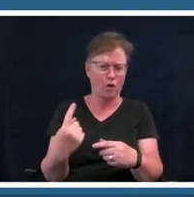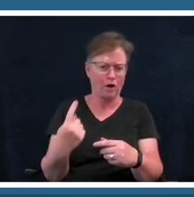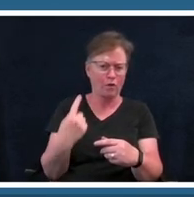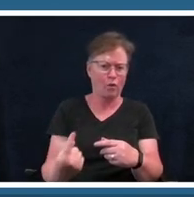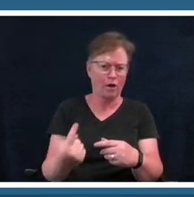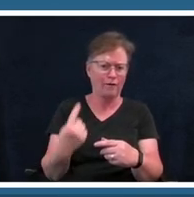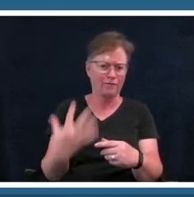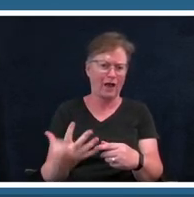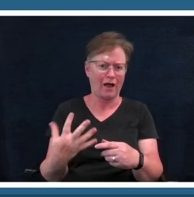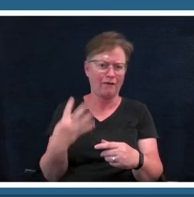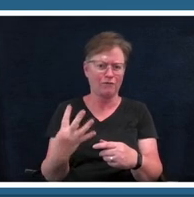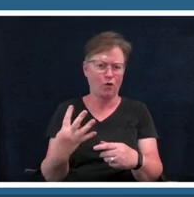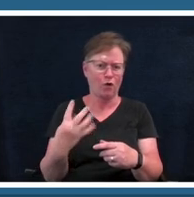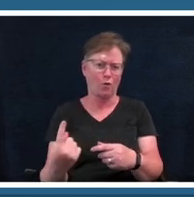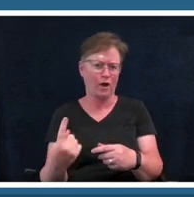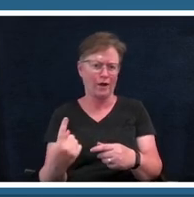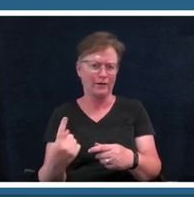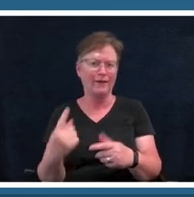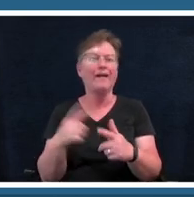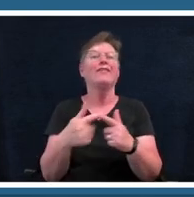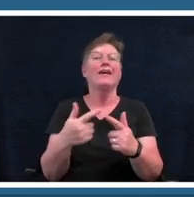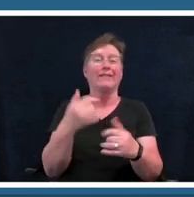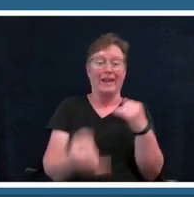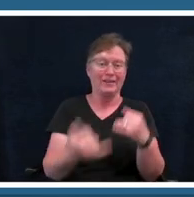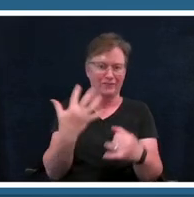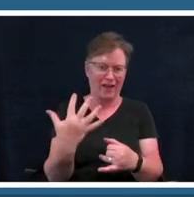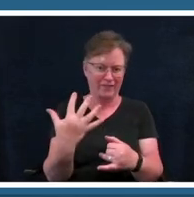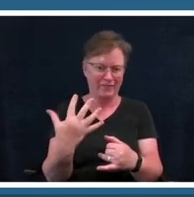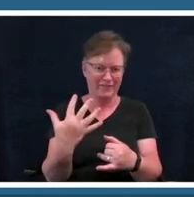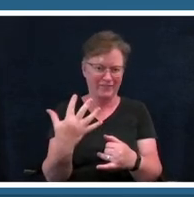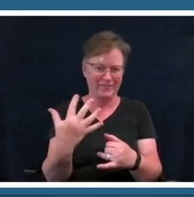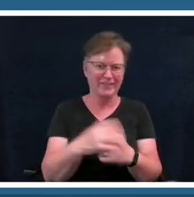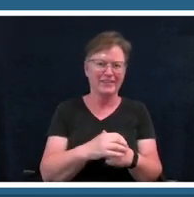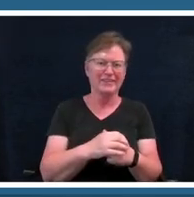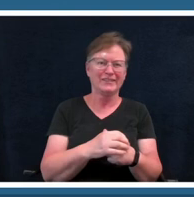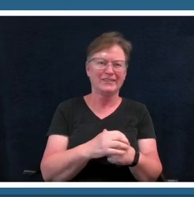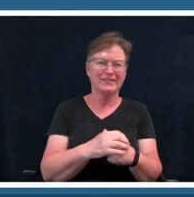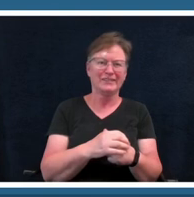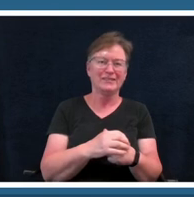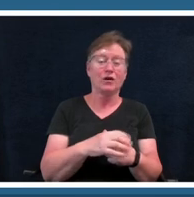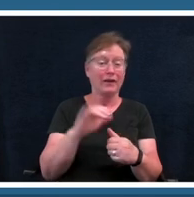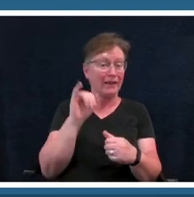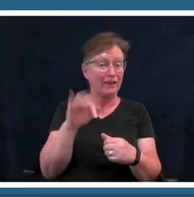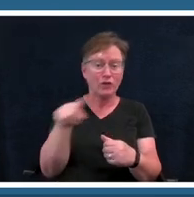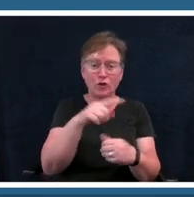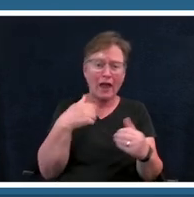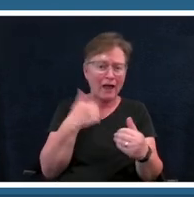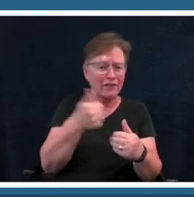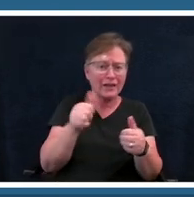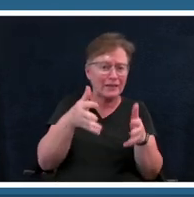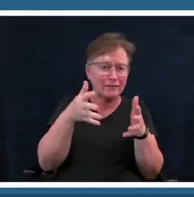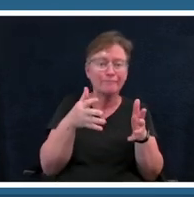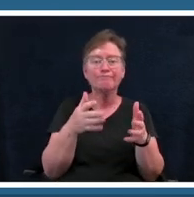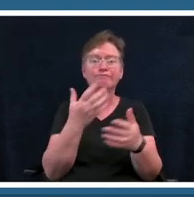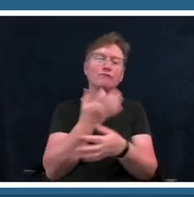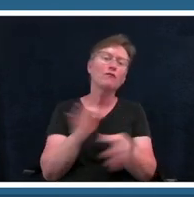one and then the five so if you have any spare time and you want